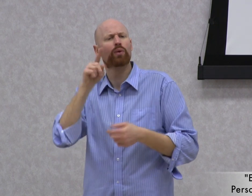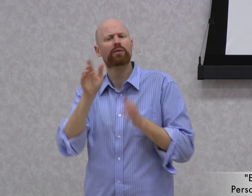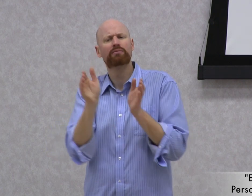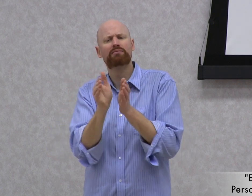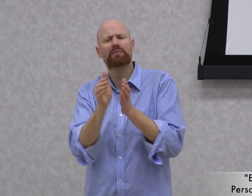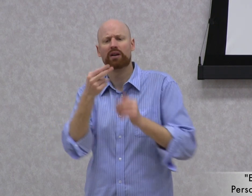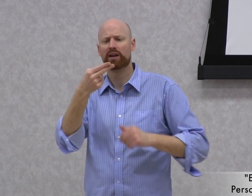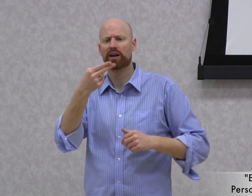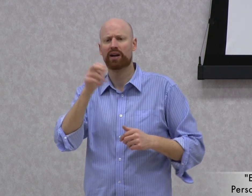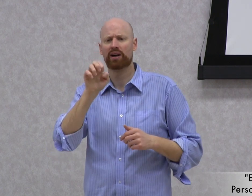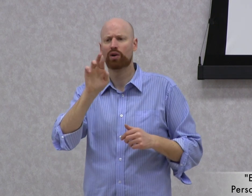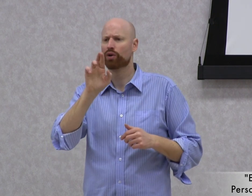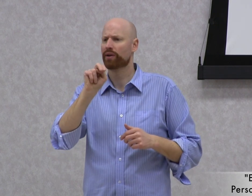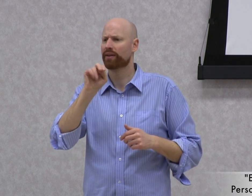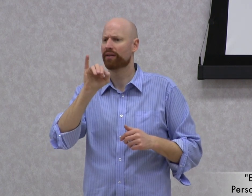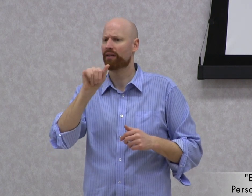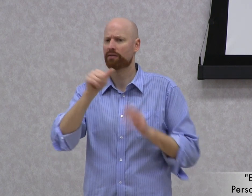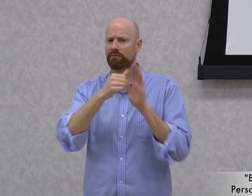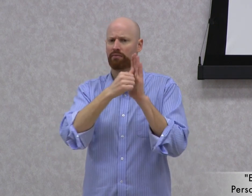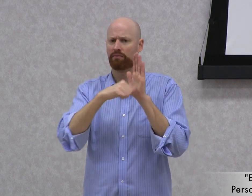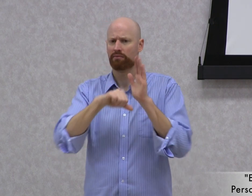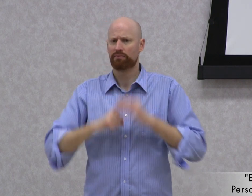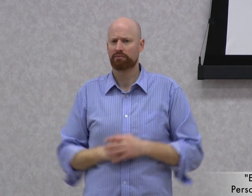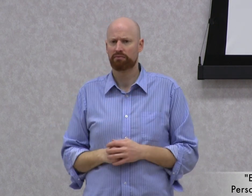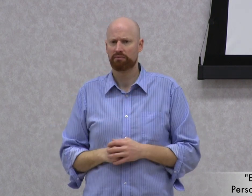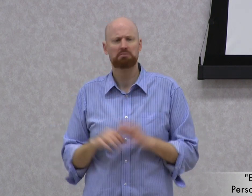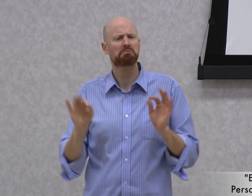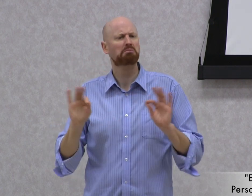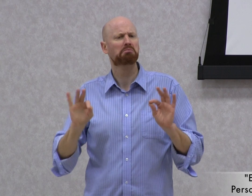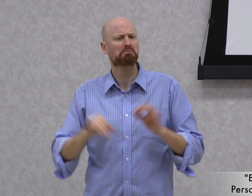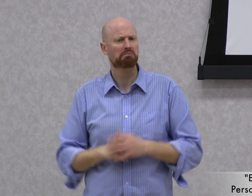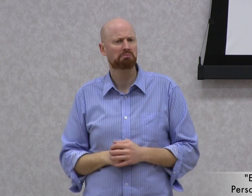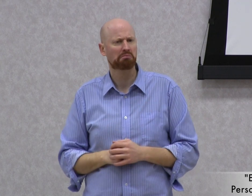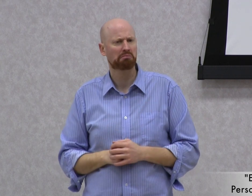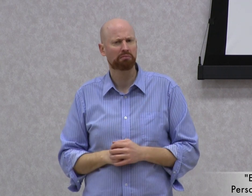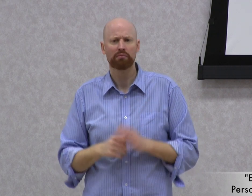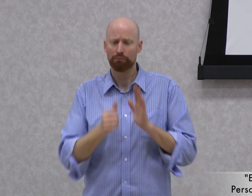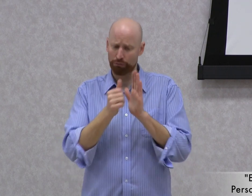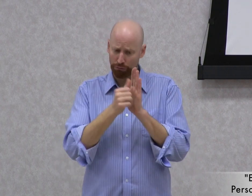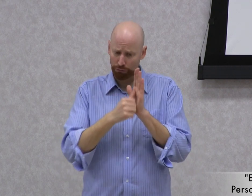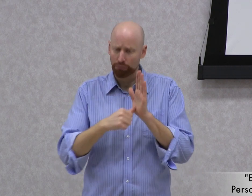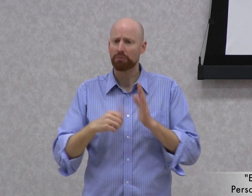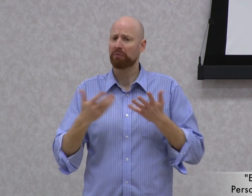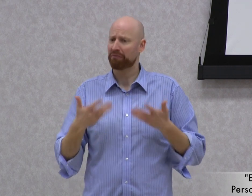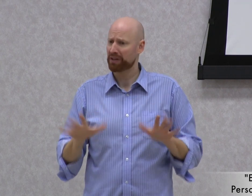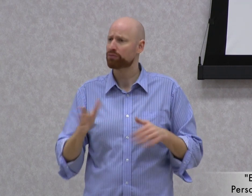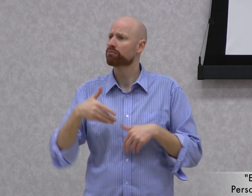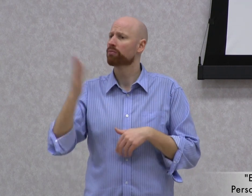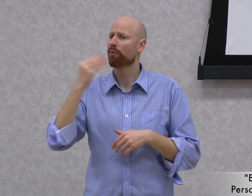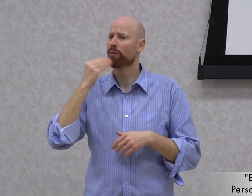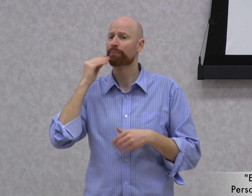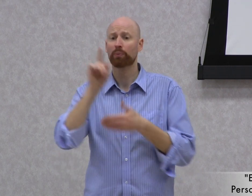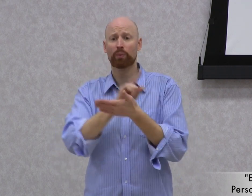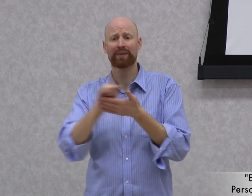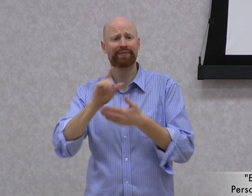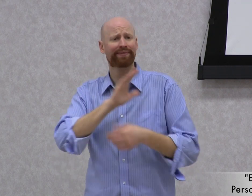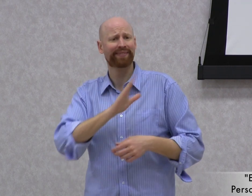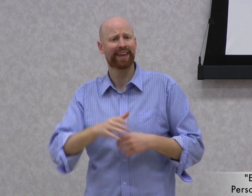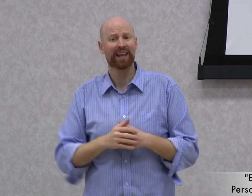the hospital for a minor hernia procedure, standard routine. He had the procedure, went home and